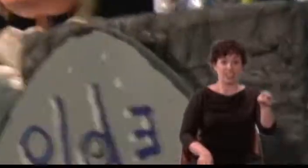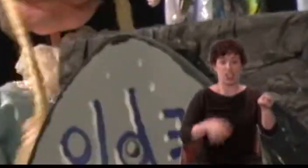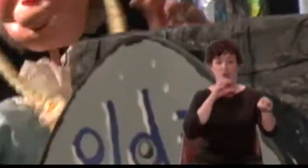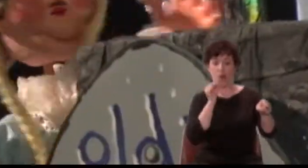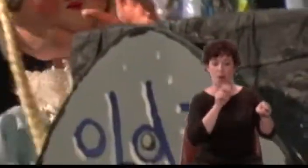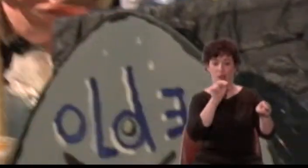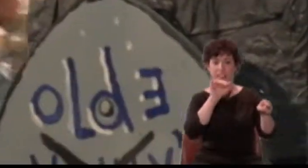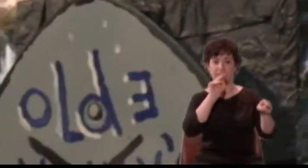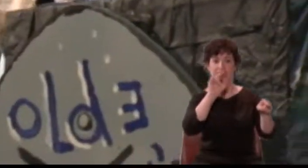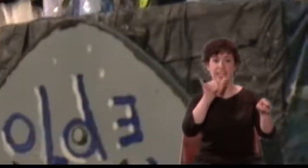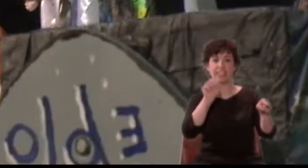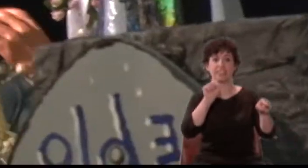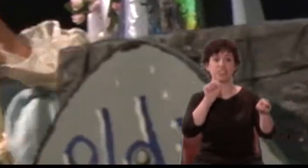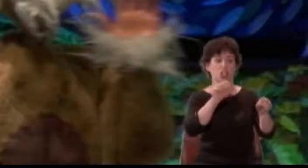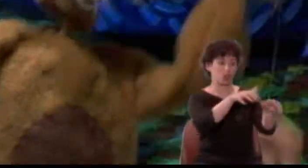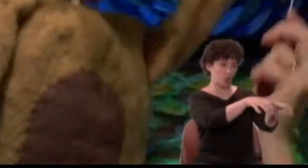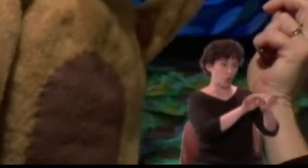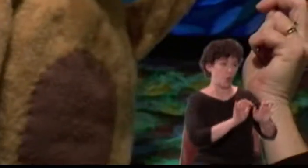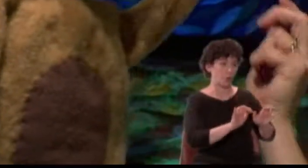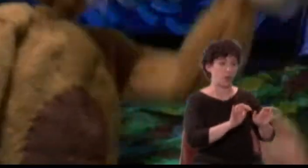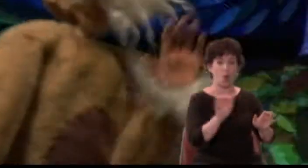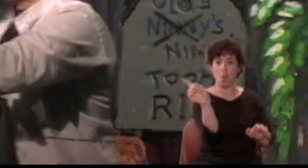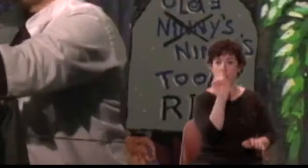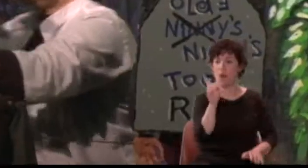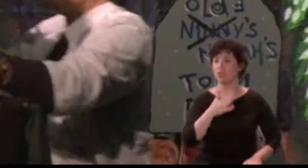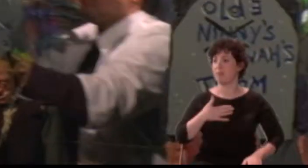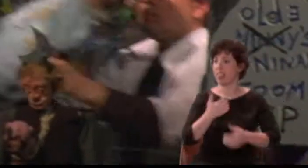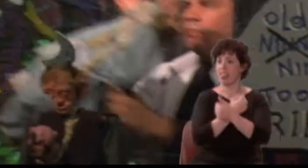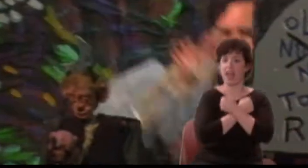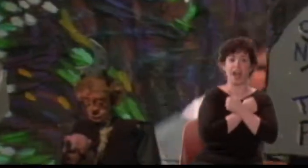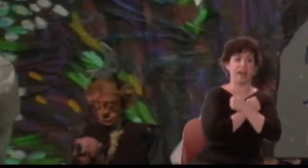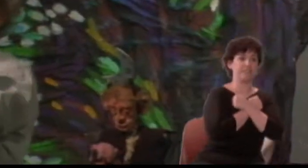Where is my love? Lion: Roar. Thisby: [scared] Oh!